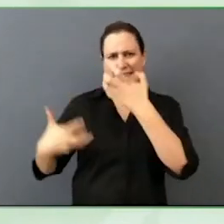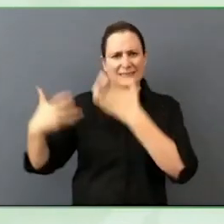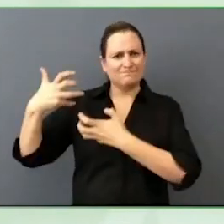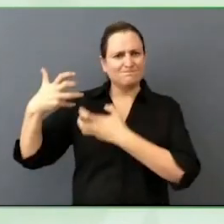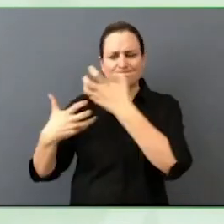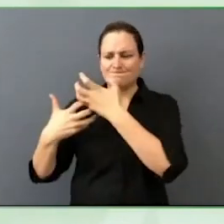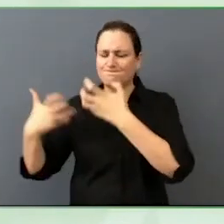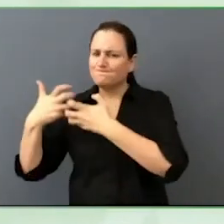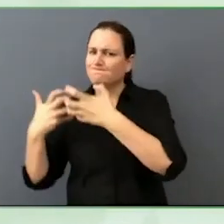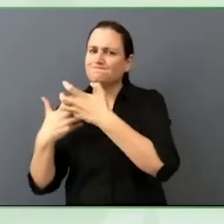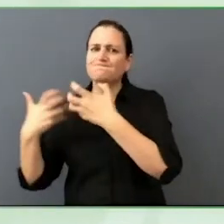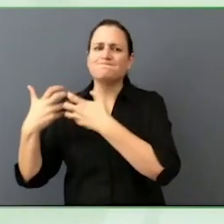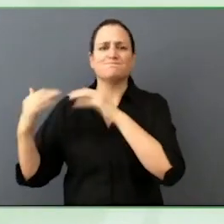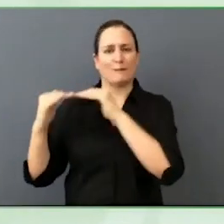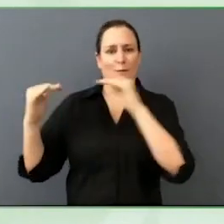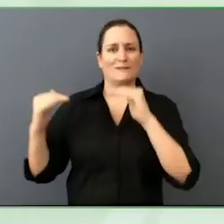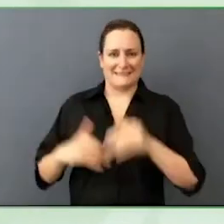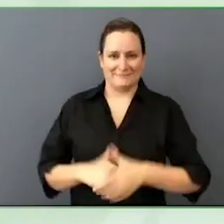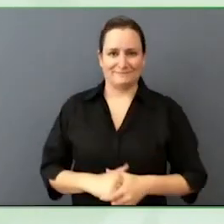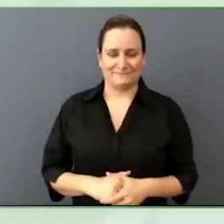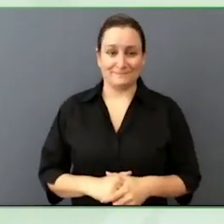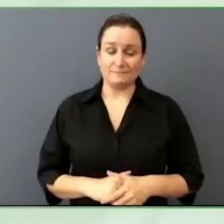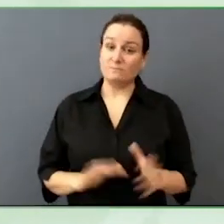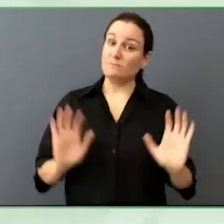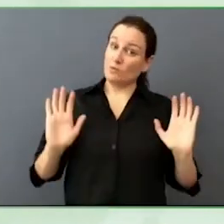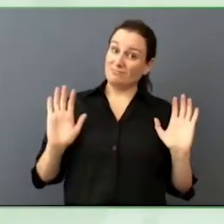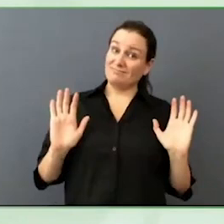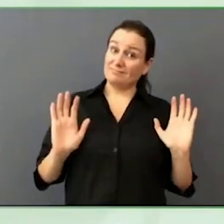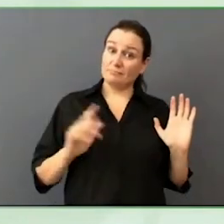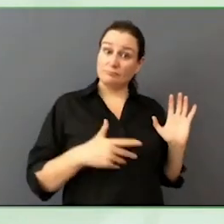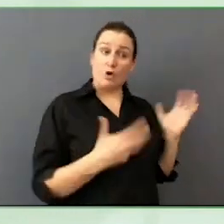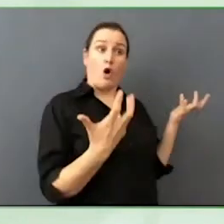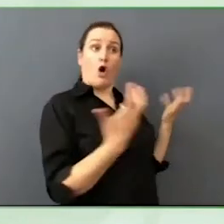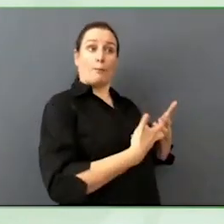Non-compliance absolutely, everybody watching this knows this